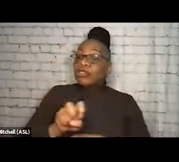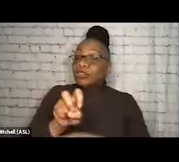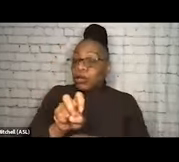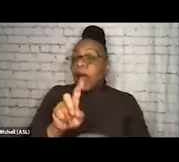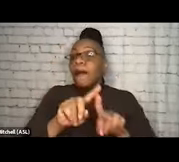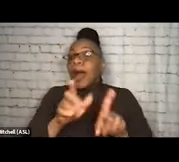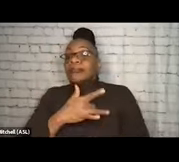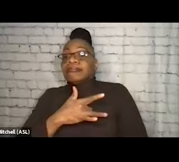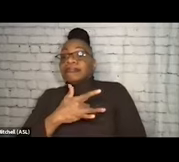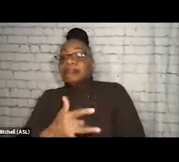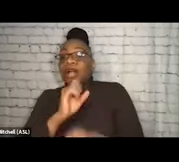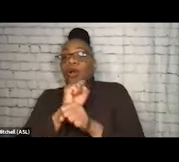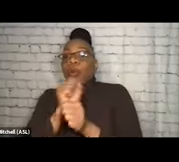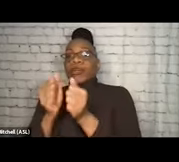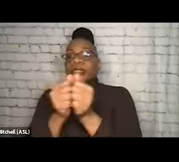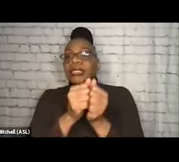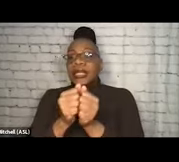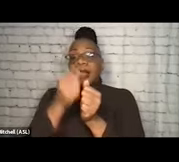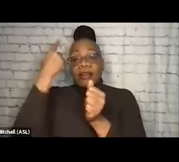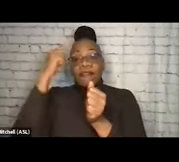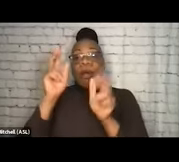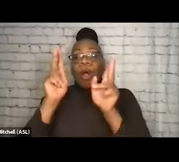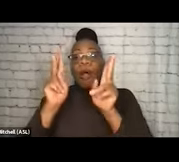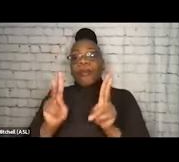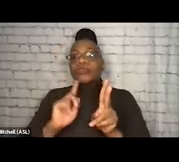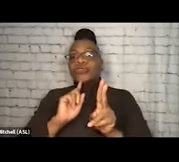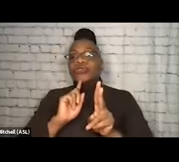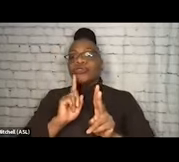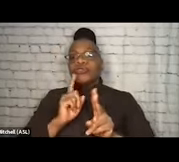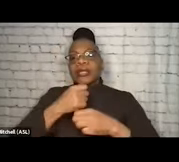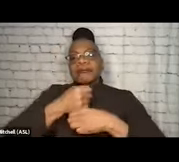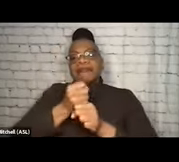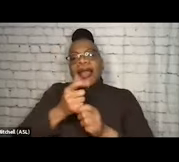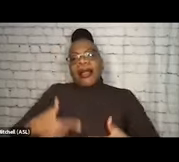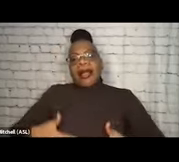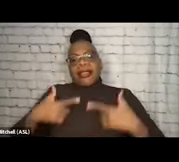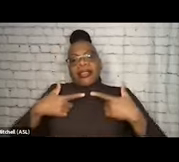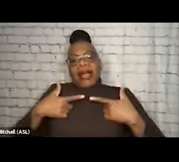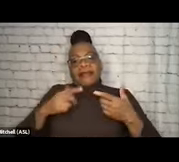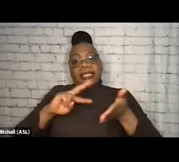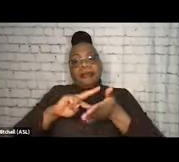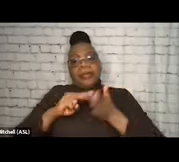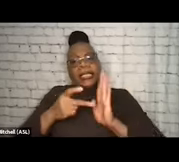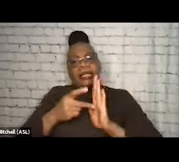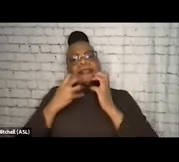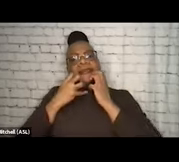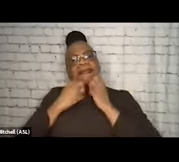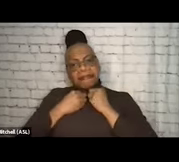for a person to be able to build a life that's meaningful for them. And again, not focusing, like,